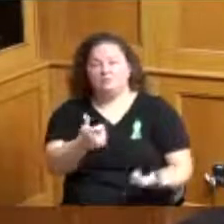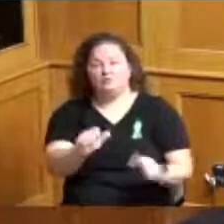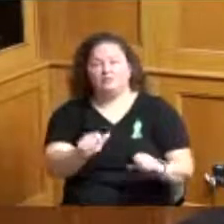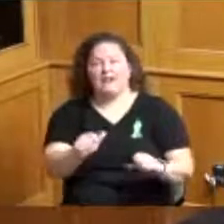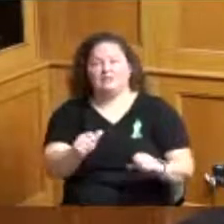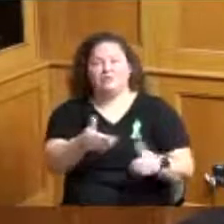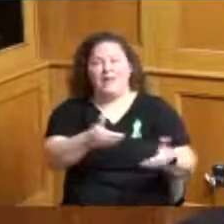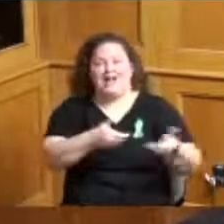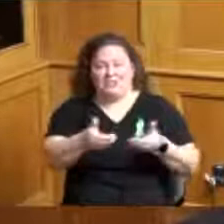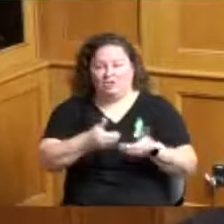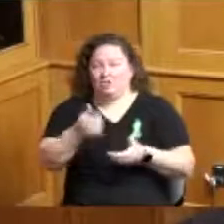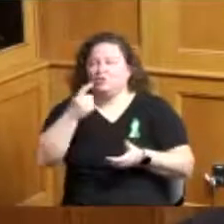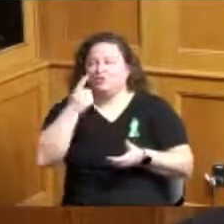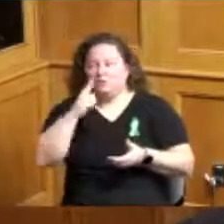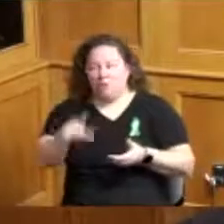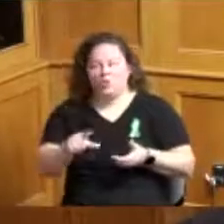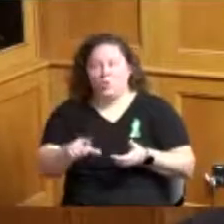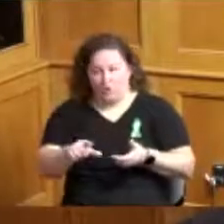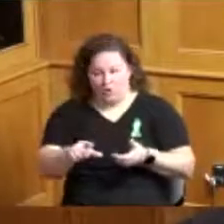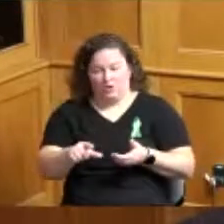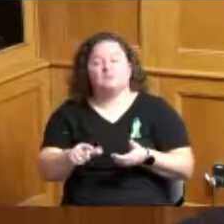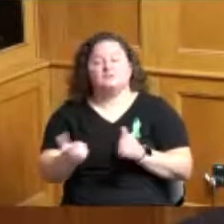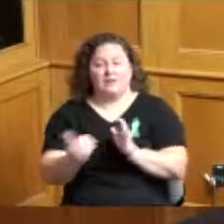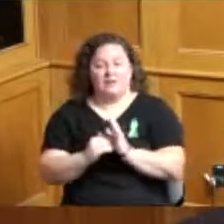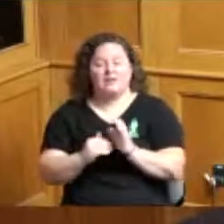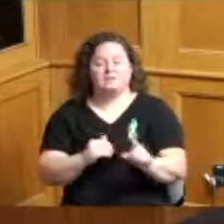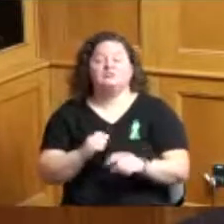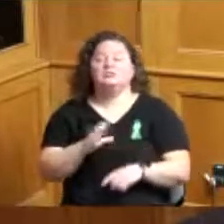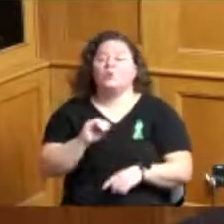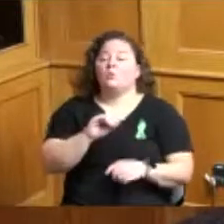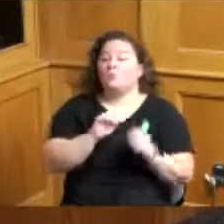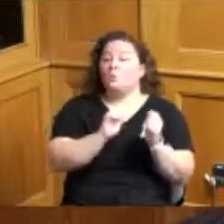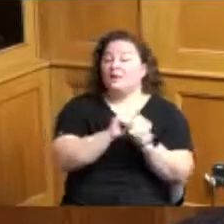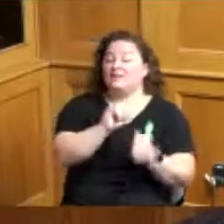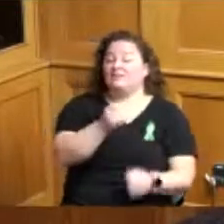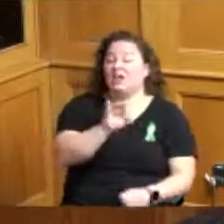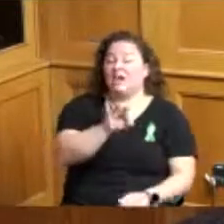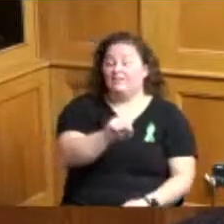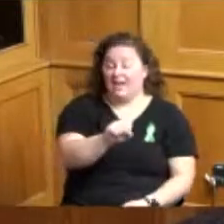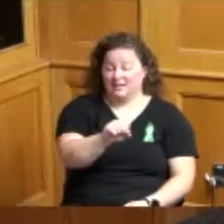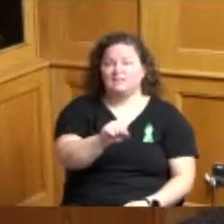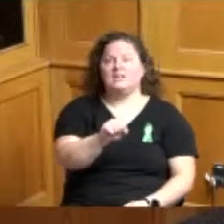but the main ones I wanted to speak about were the JFS ones that resolution that we need to pass